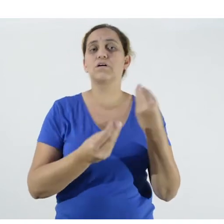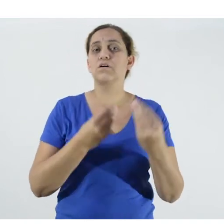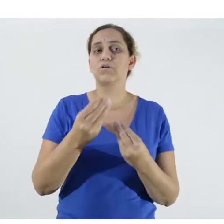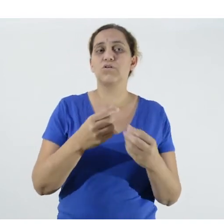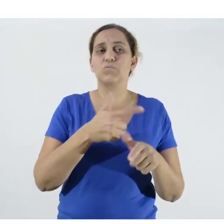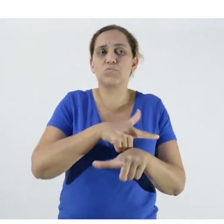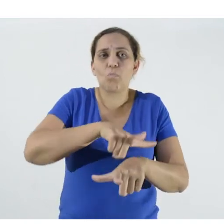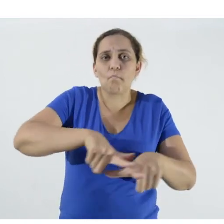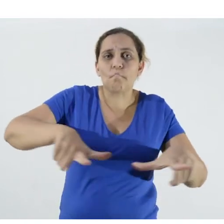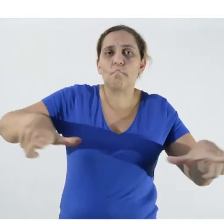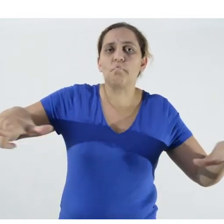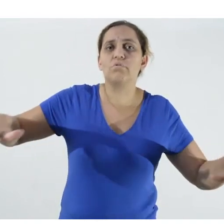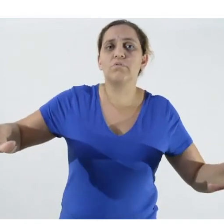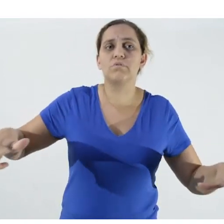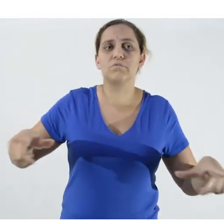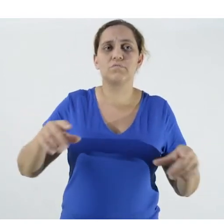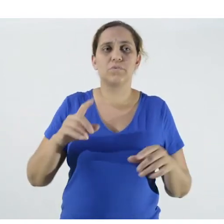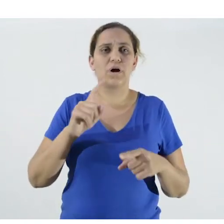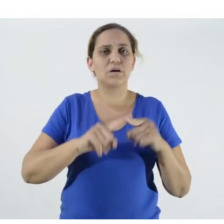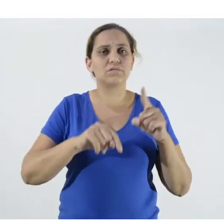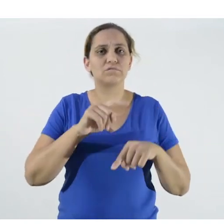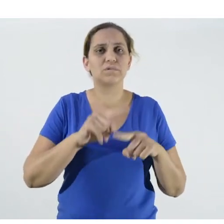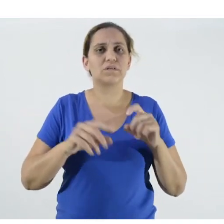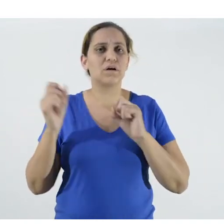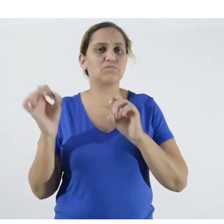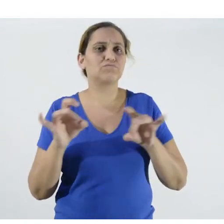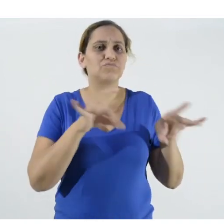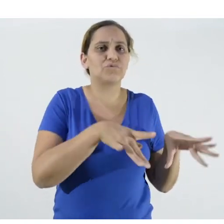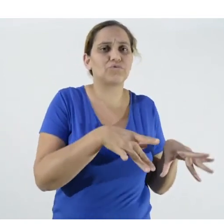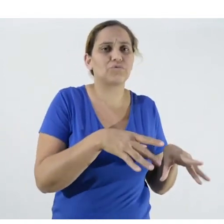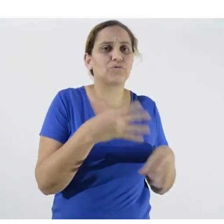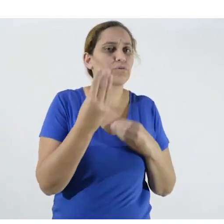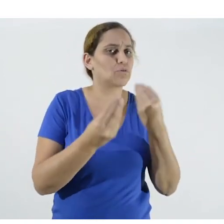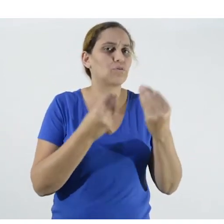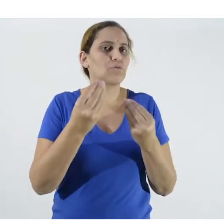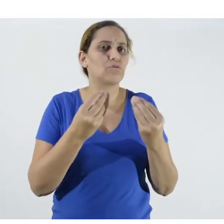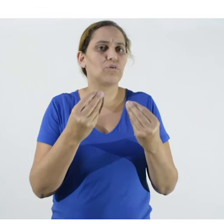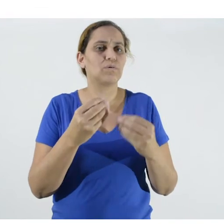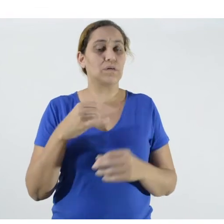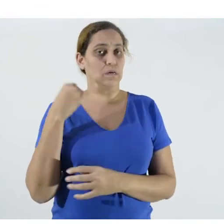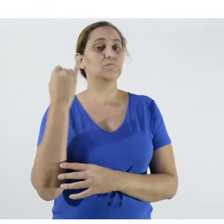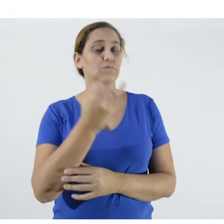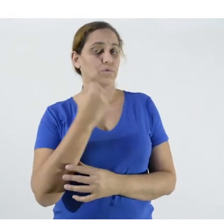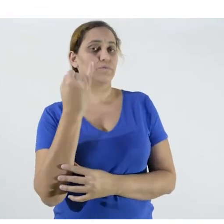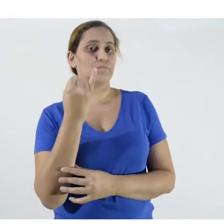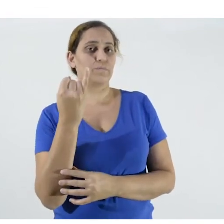cleaning and disposal of material that the producer